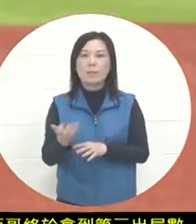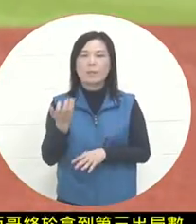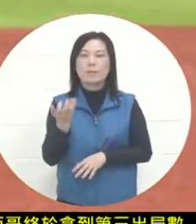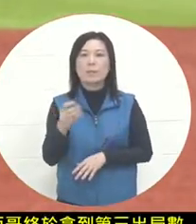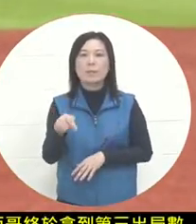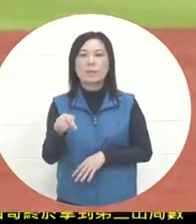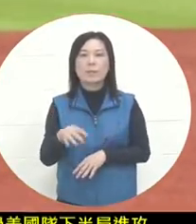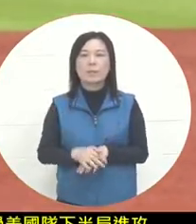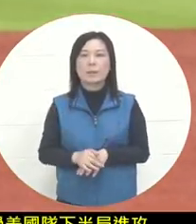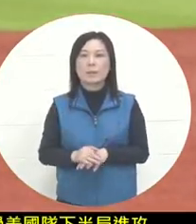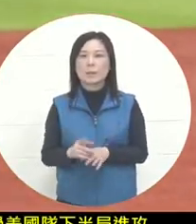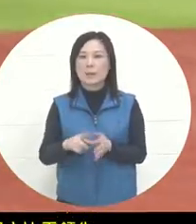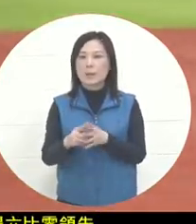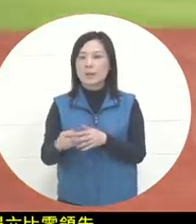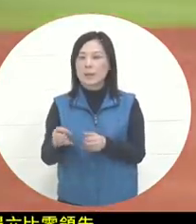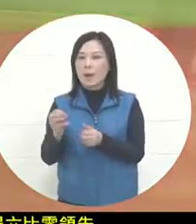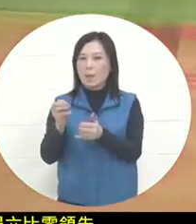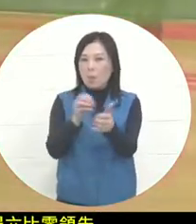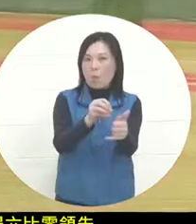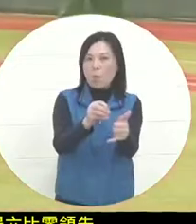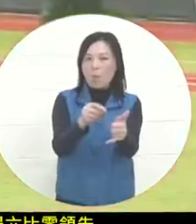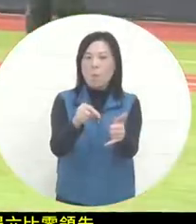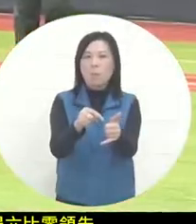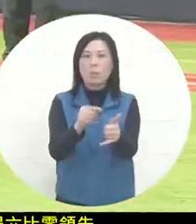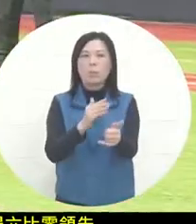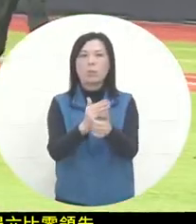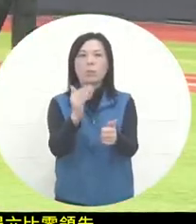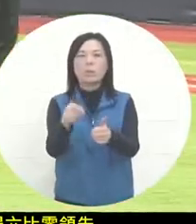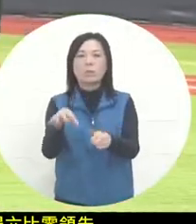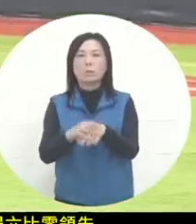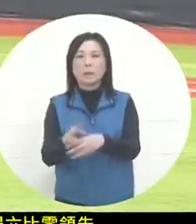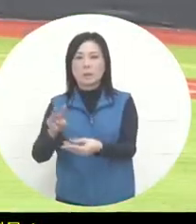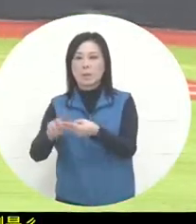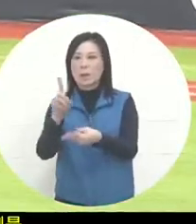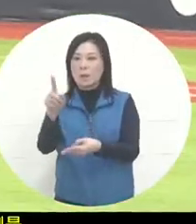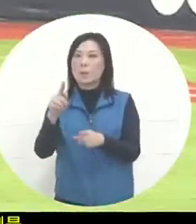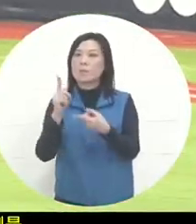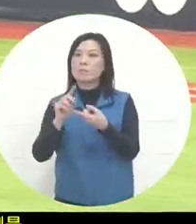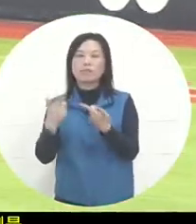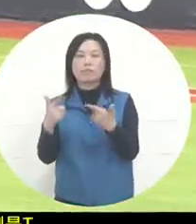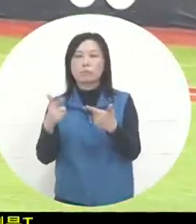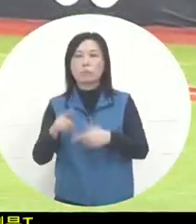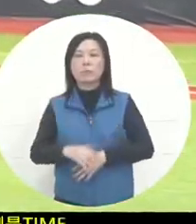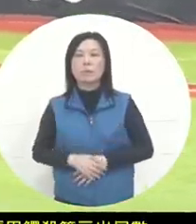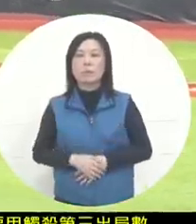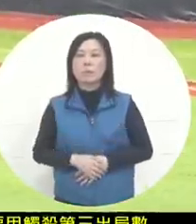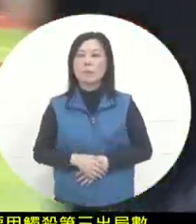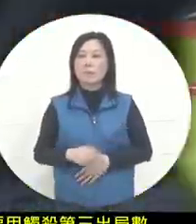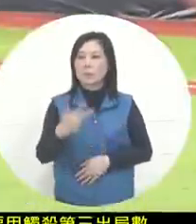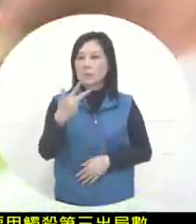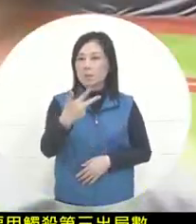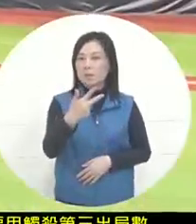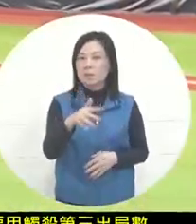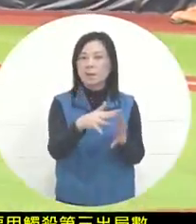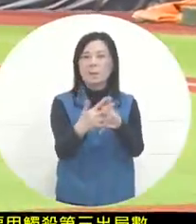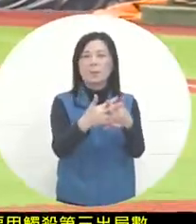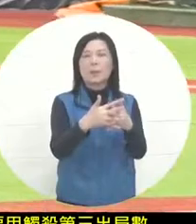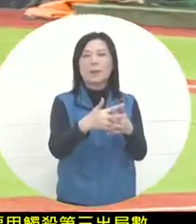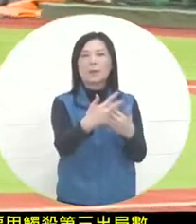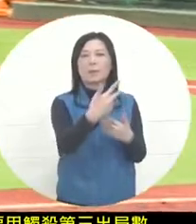, so the third out you want to hit with is not at first base. Oh, so the good thing is that the American team got the 7th point. Let's make a score here